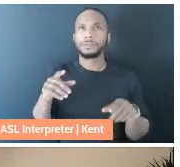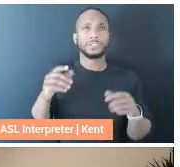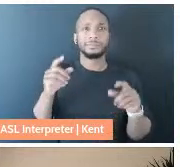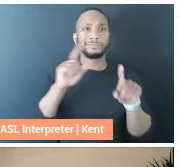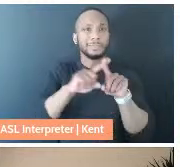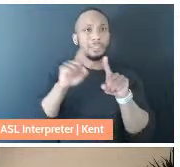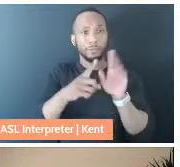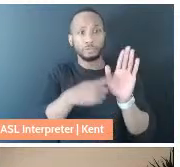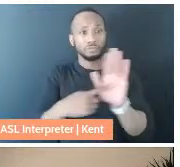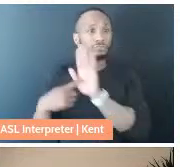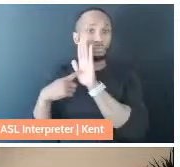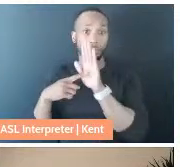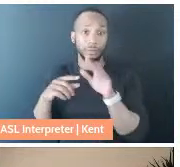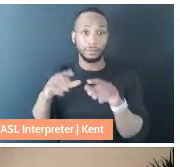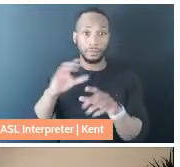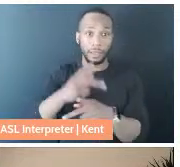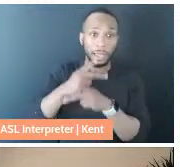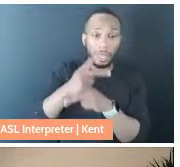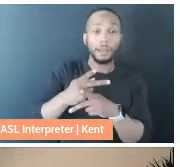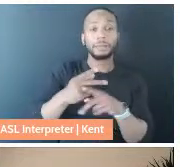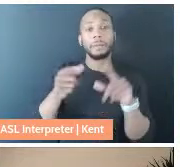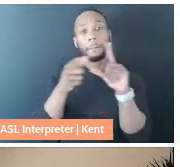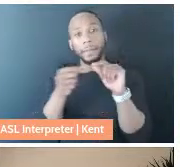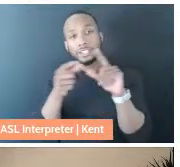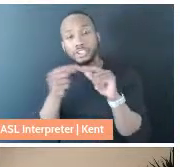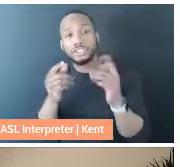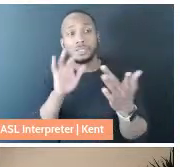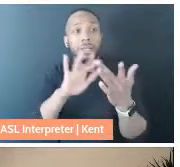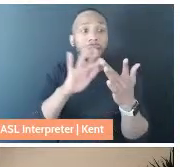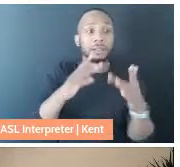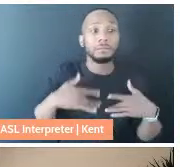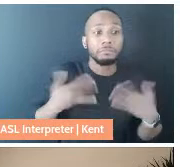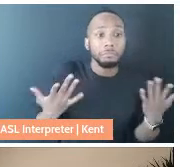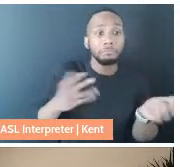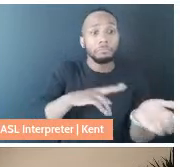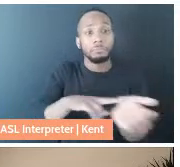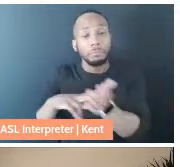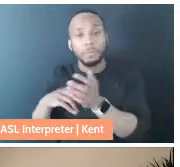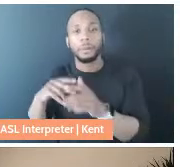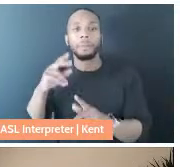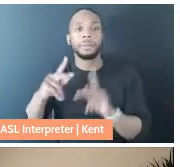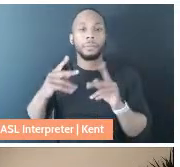from just messages, just reaching out, to people dropping off home cooked meals, to